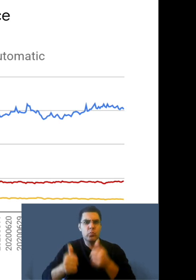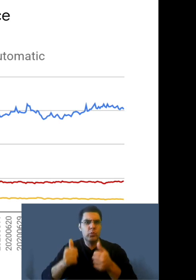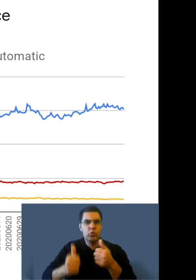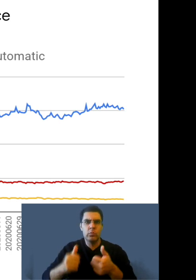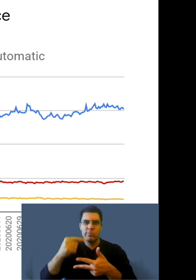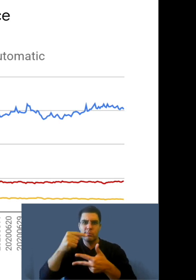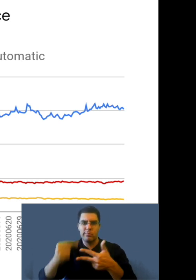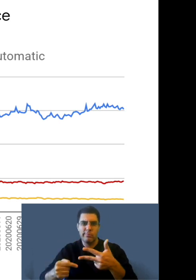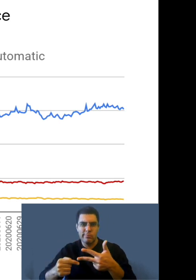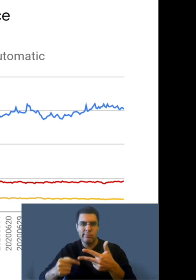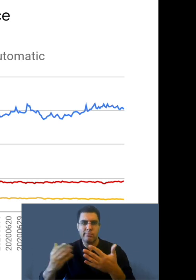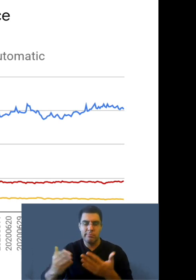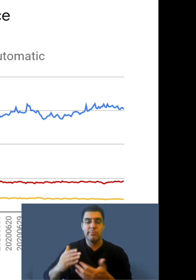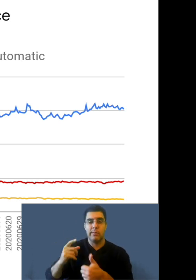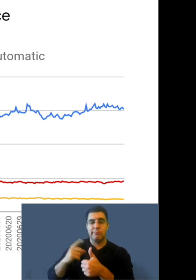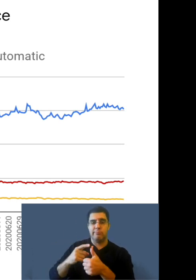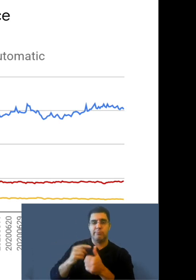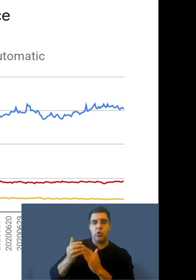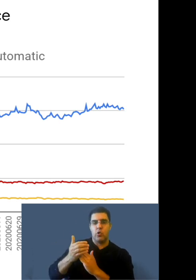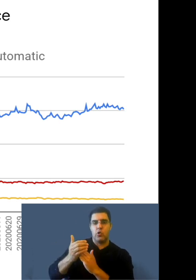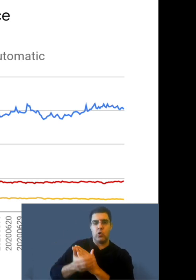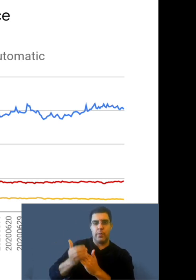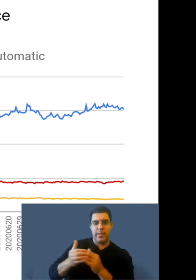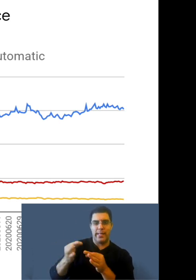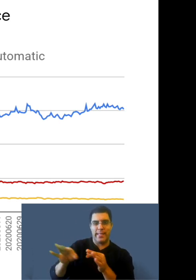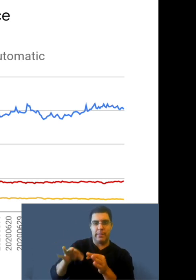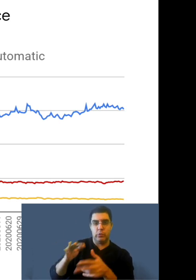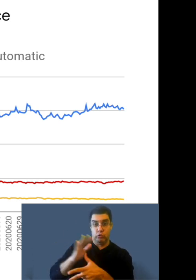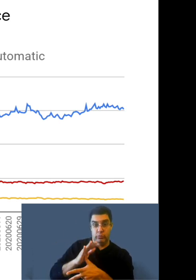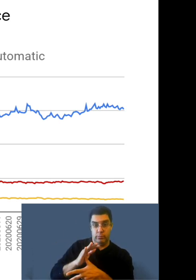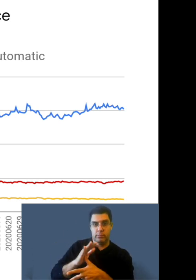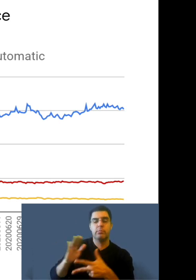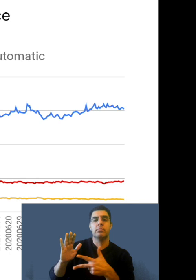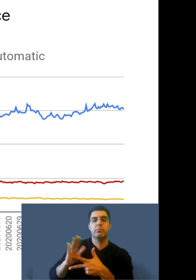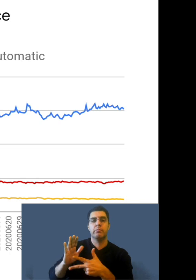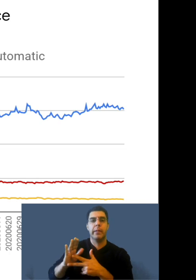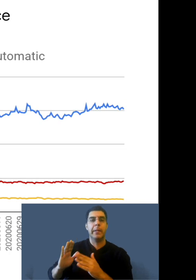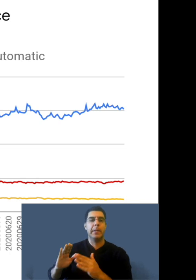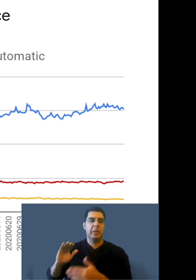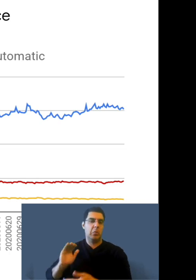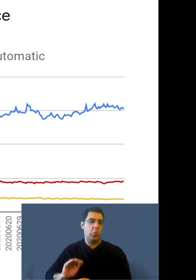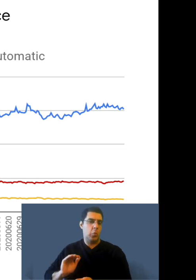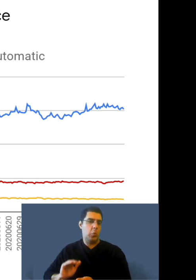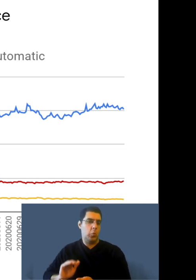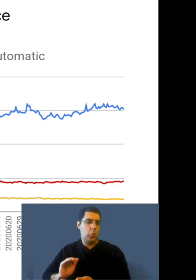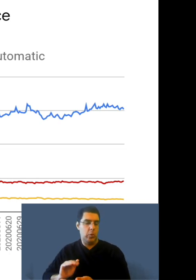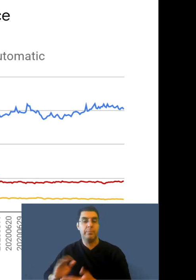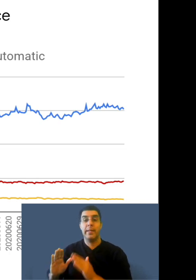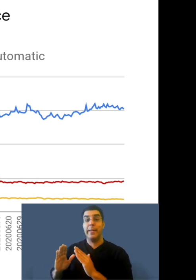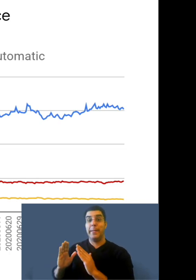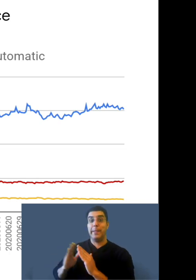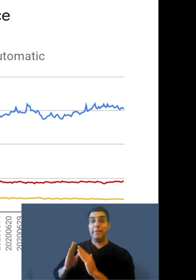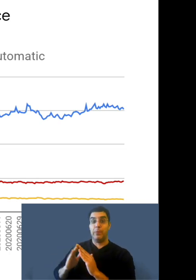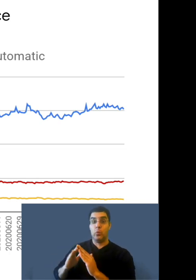This one does include automated, but again, we made our decision based on the two types of human captions. So you can see that automated